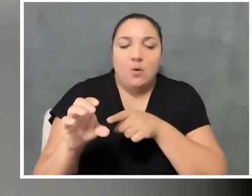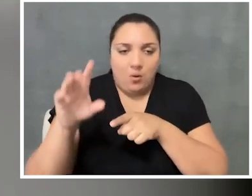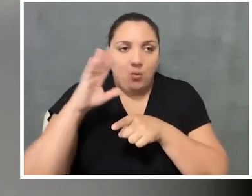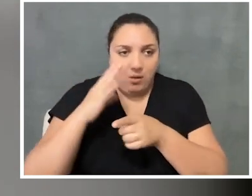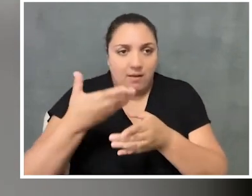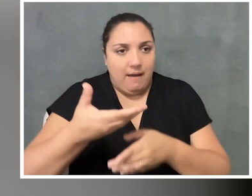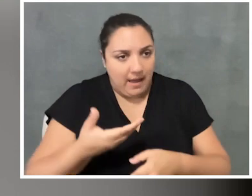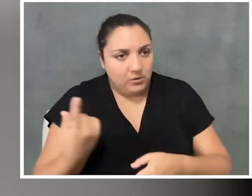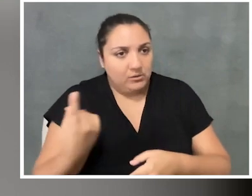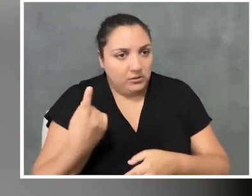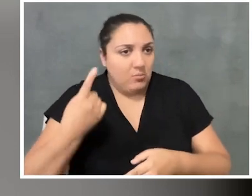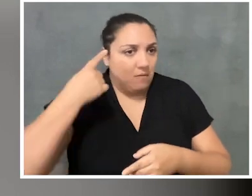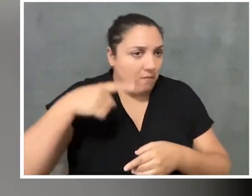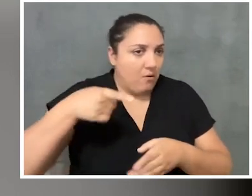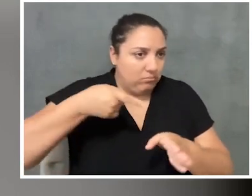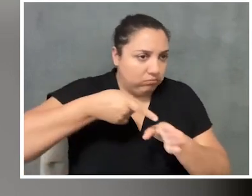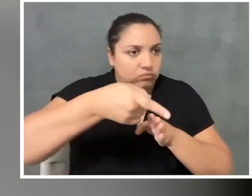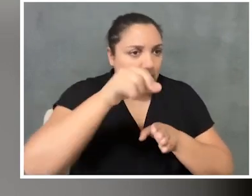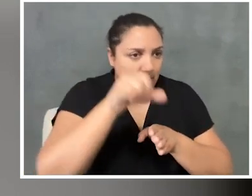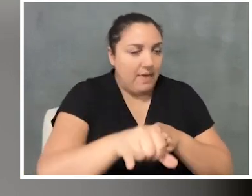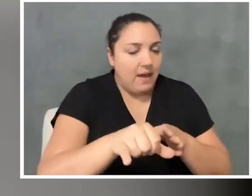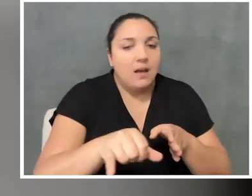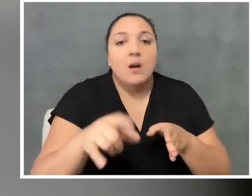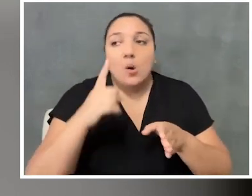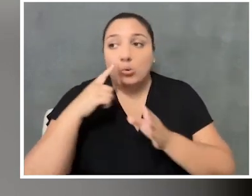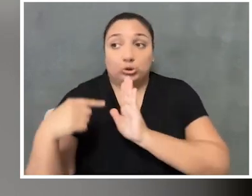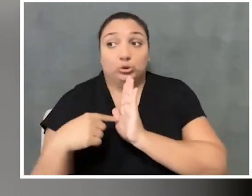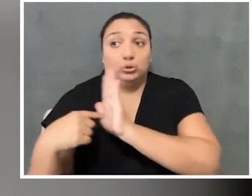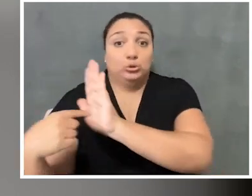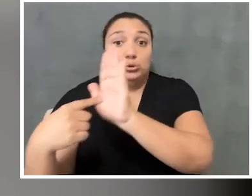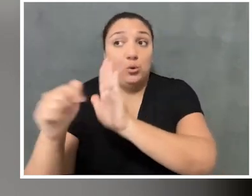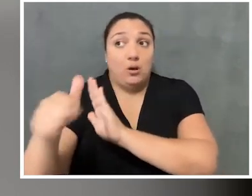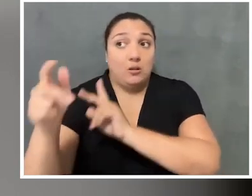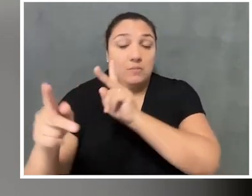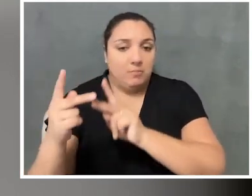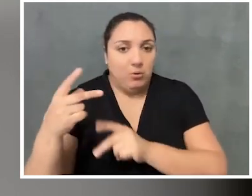I think, signals something to everybody else, both within your organization and outside,